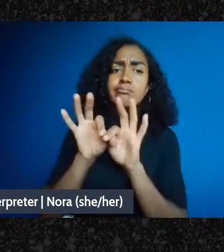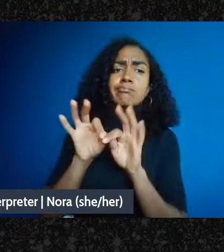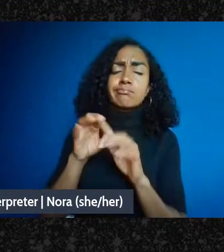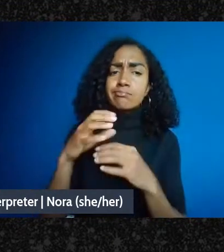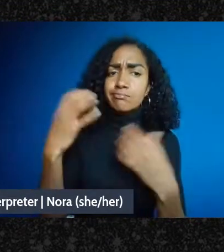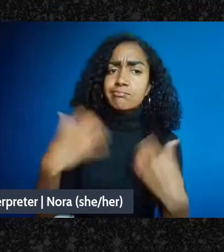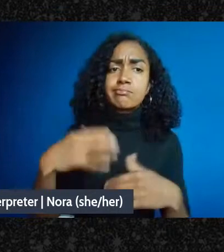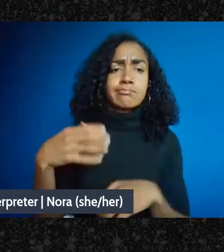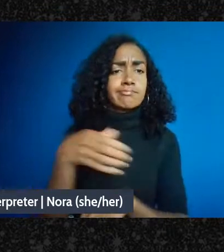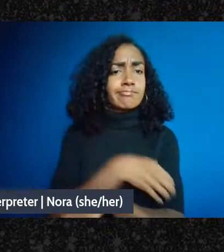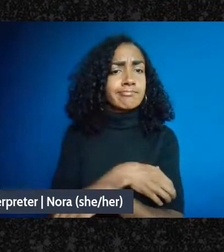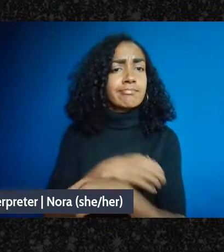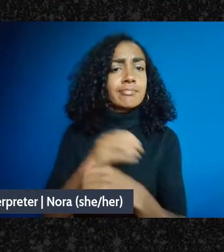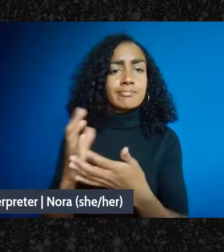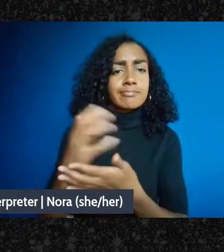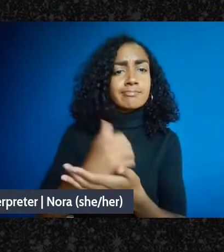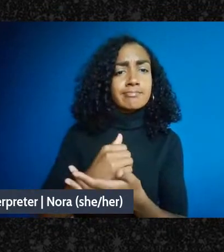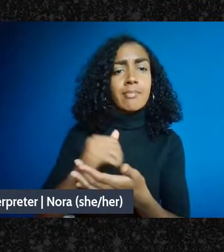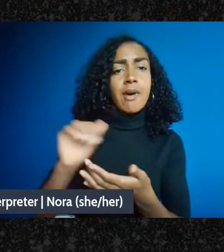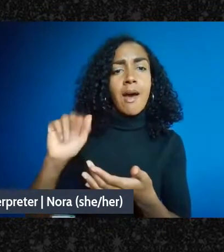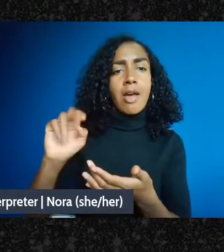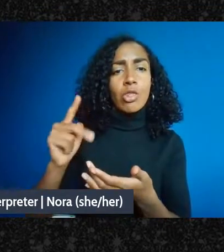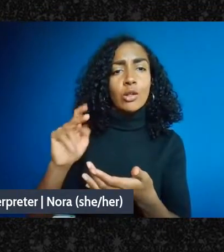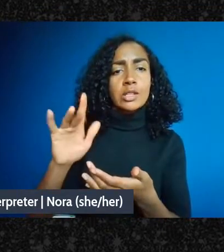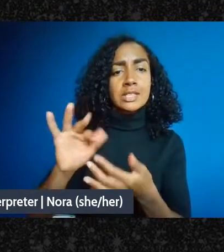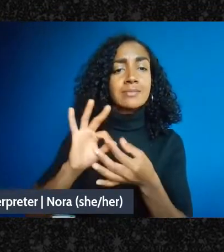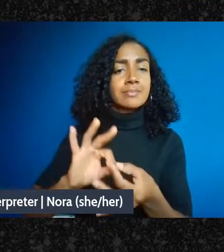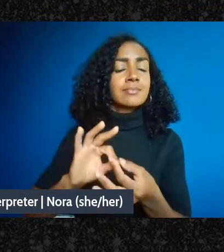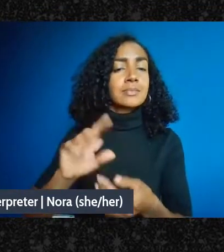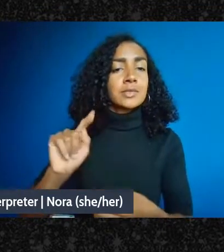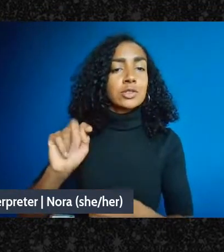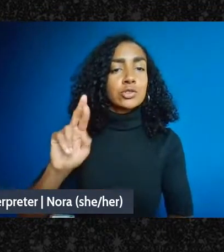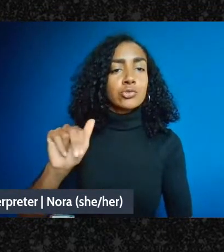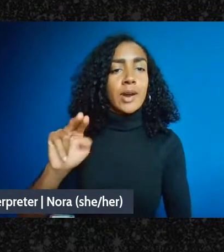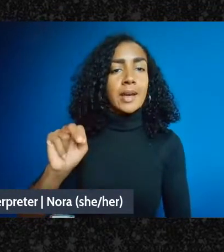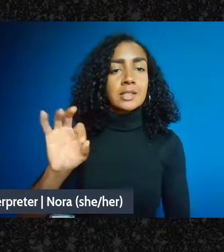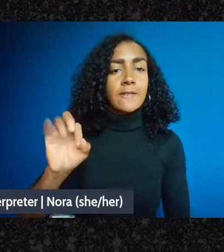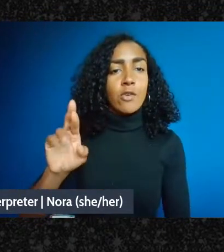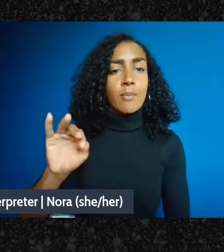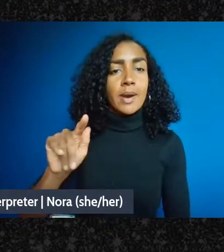we hope you will attend those, more details will be coming up soon on BCRW's website.